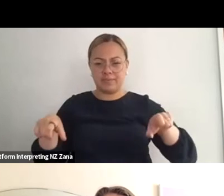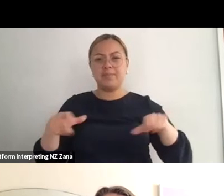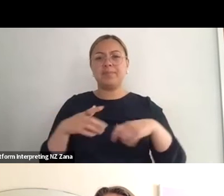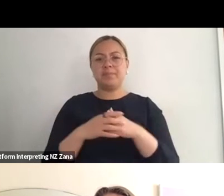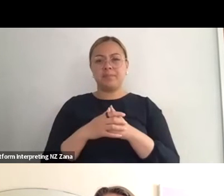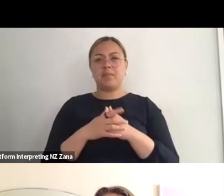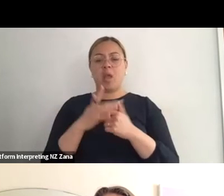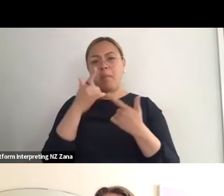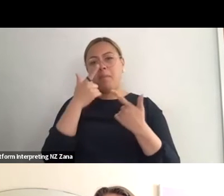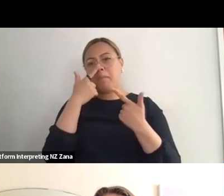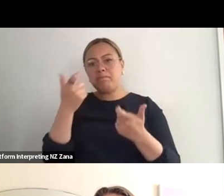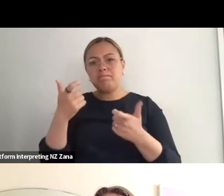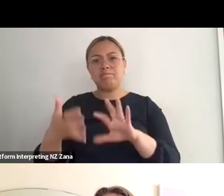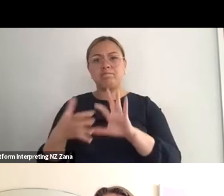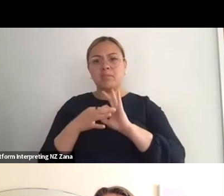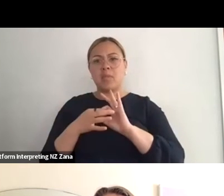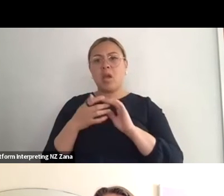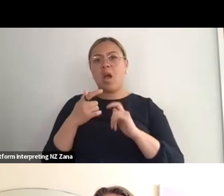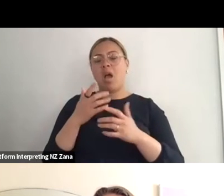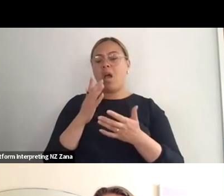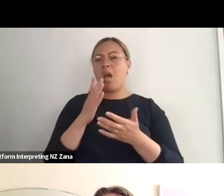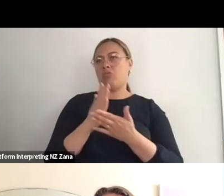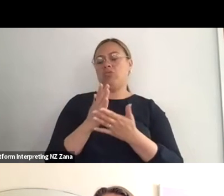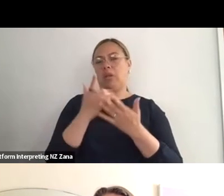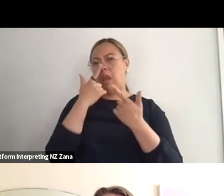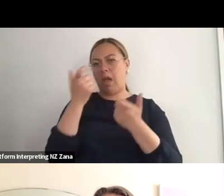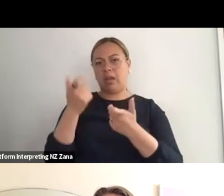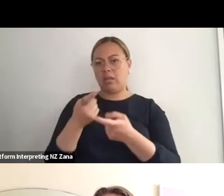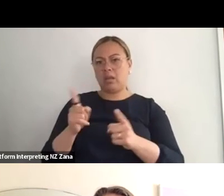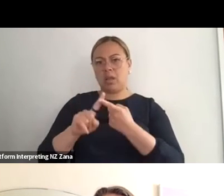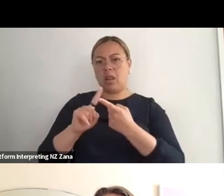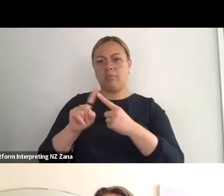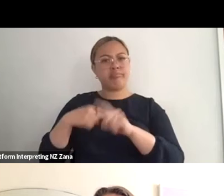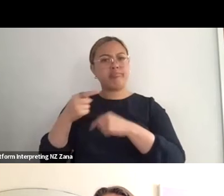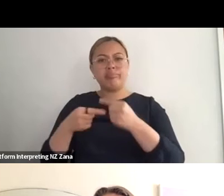that they choose to still work with me, it’s the most extraordinary compliment any of them can pay